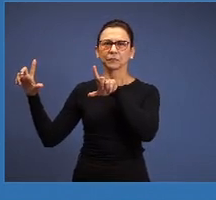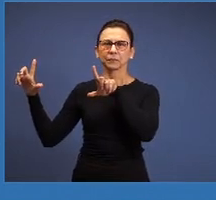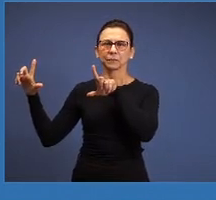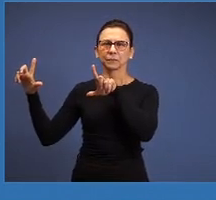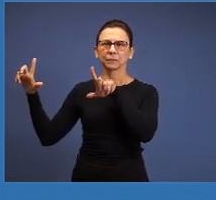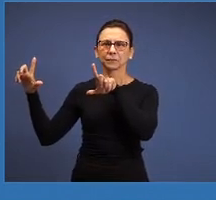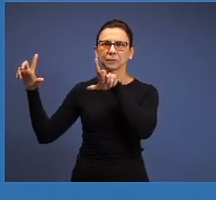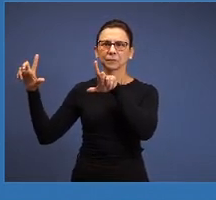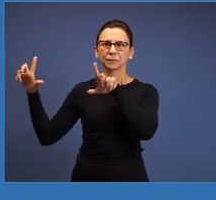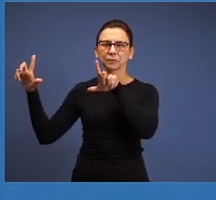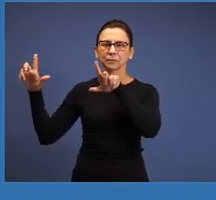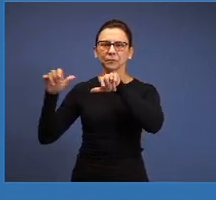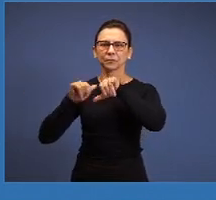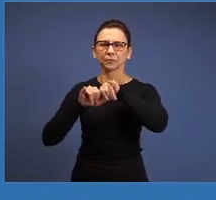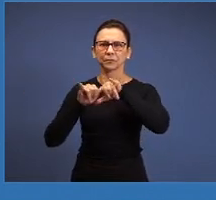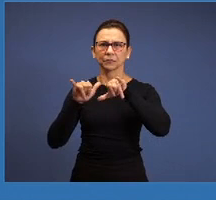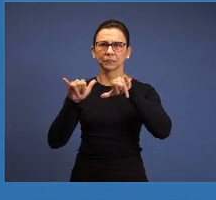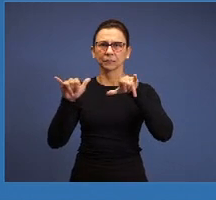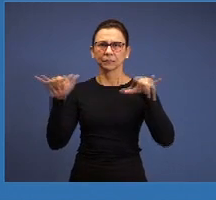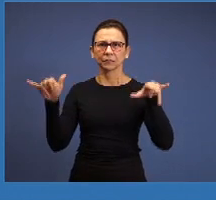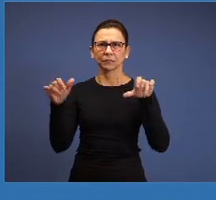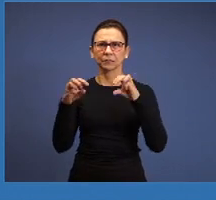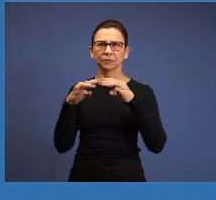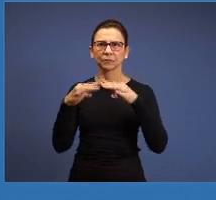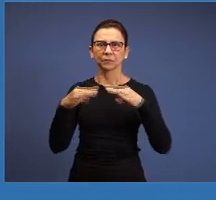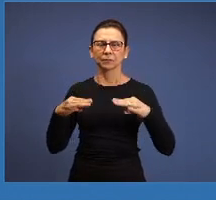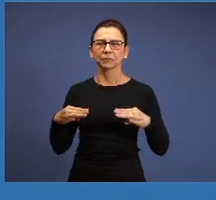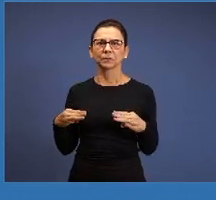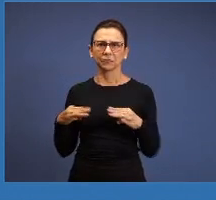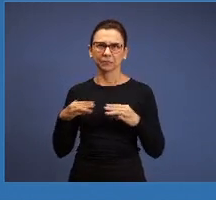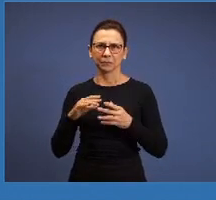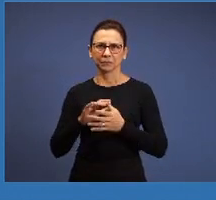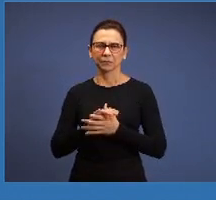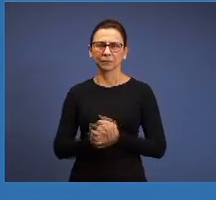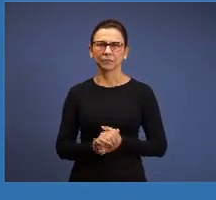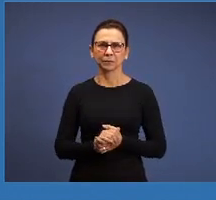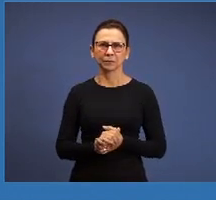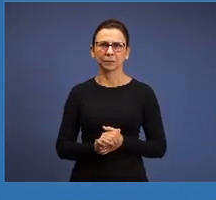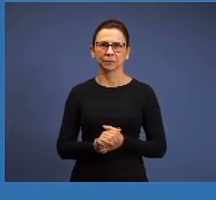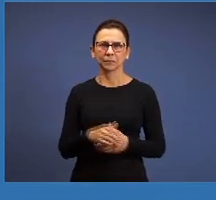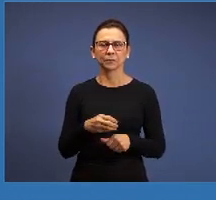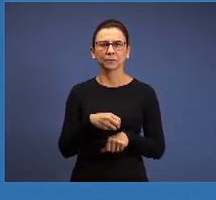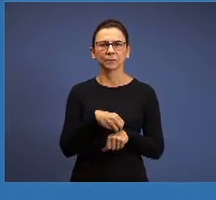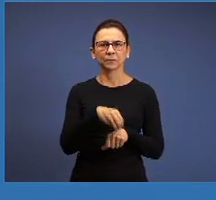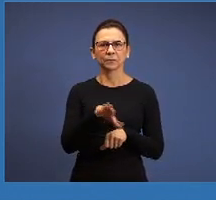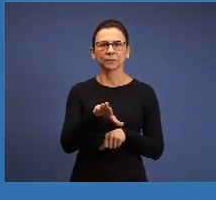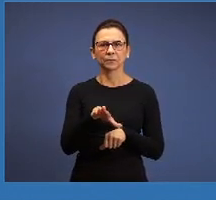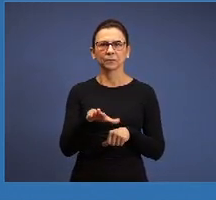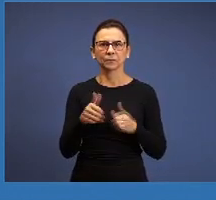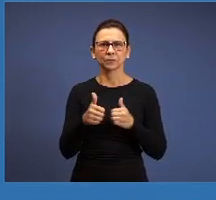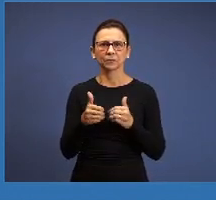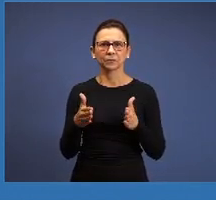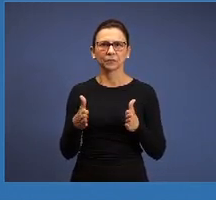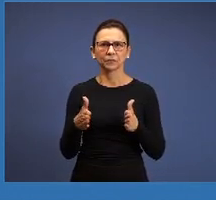disclosure of our Mahanaim, our seminar of beginners and 5th period, we’re